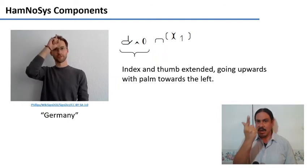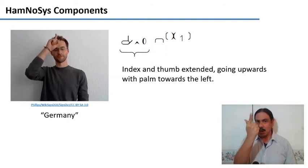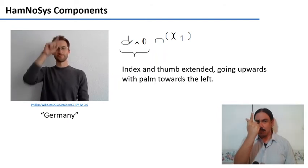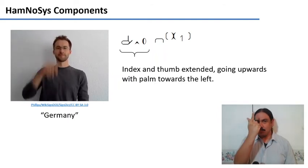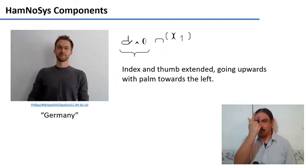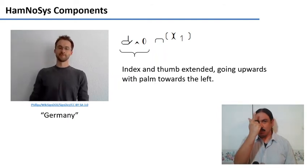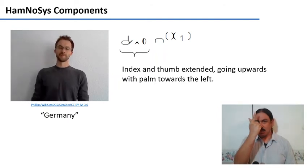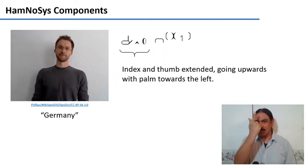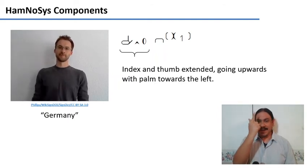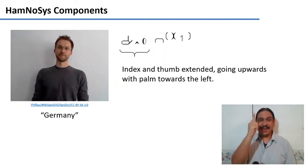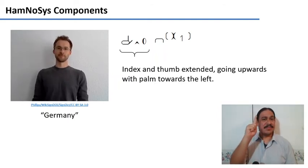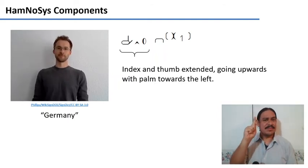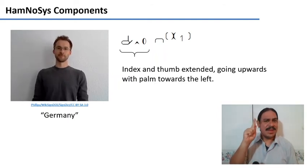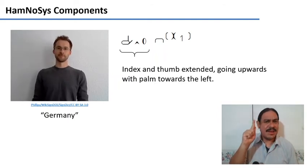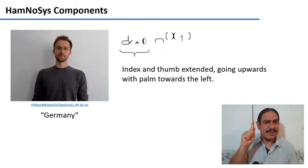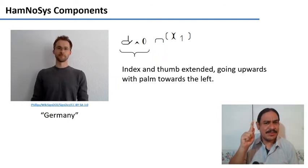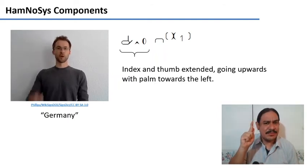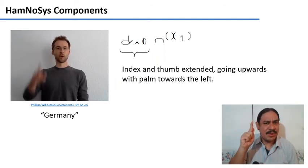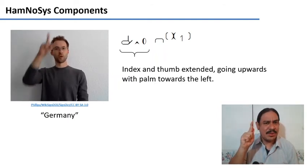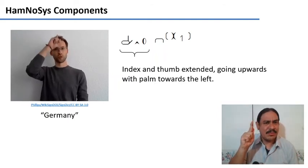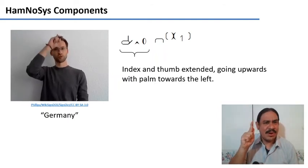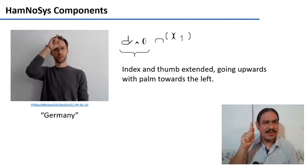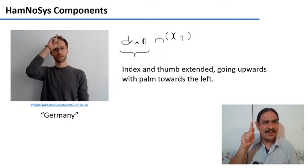with your index